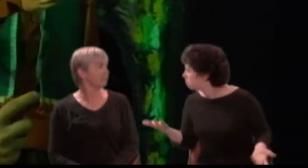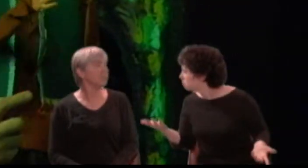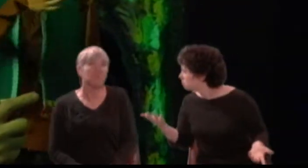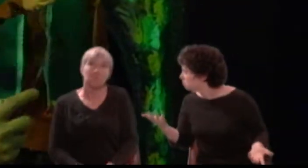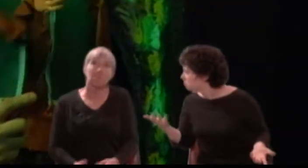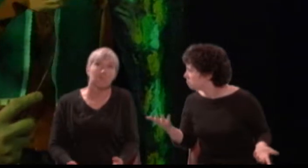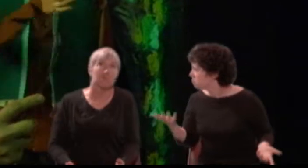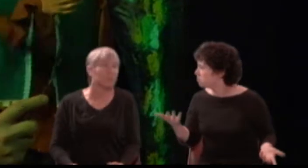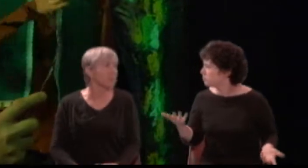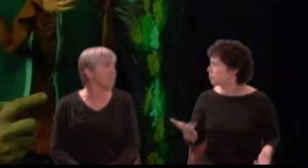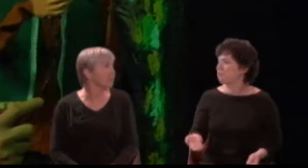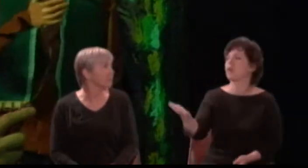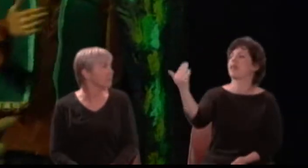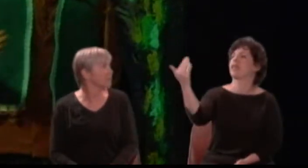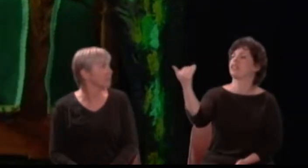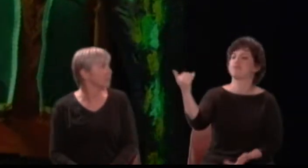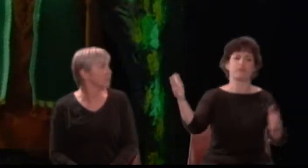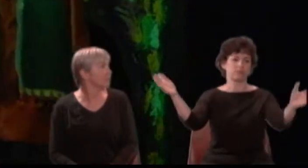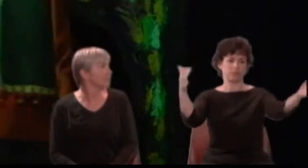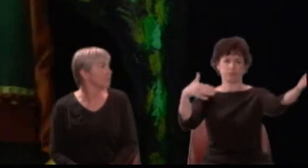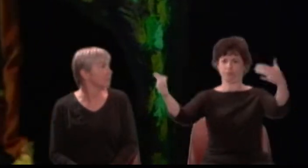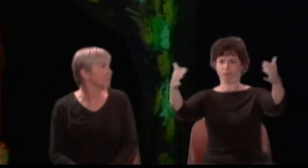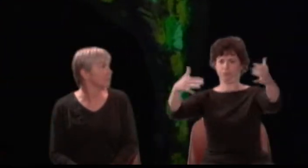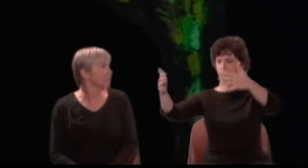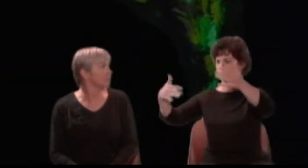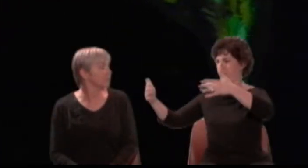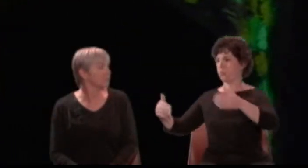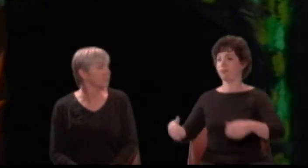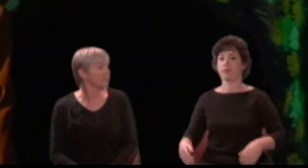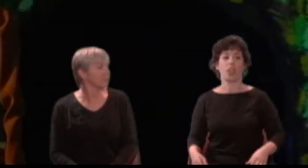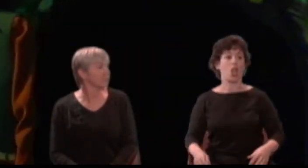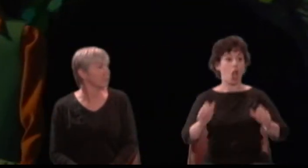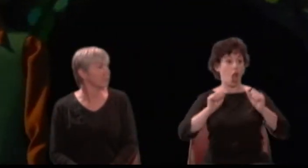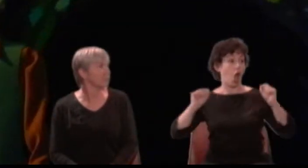No, no. Come back here. Bottom: Are we all met?